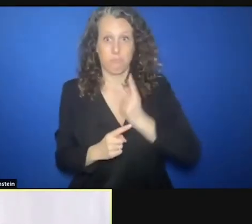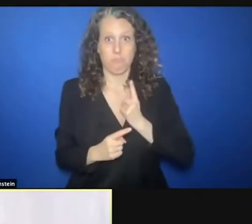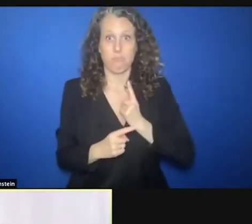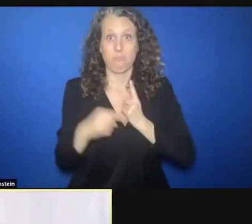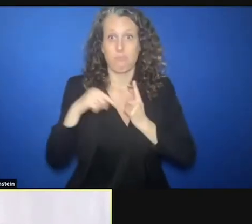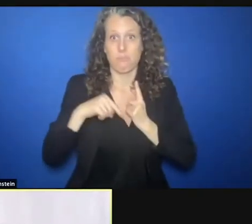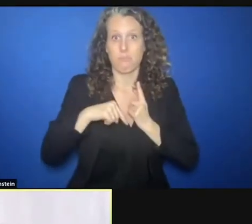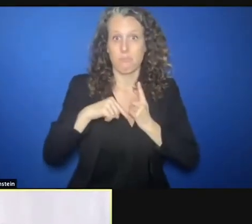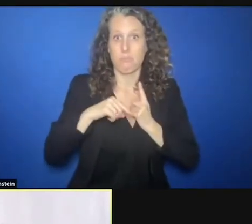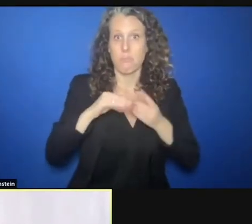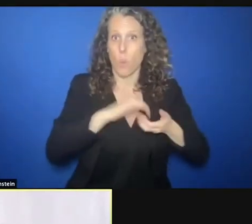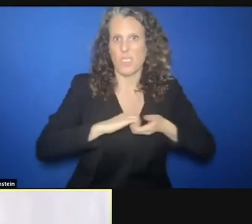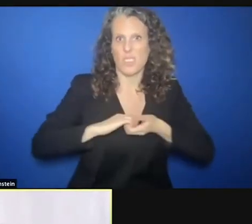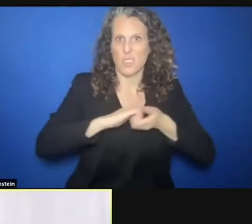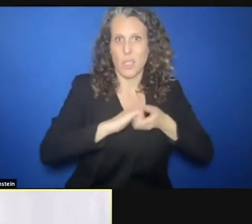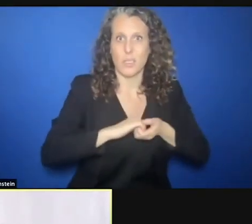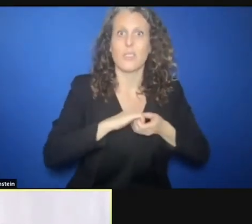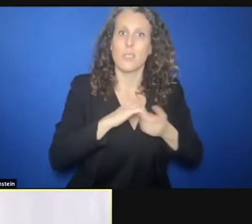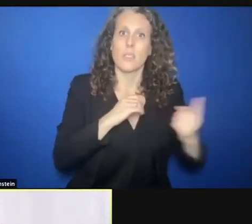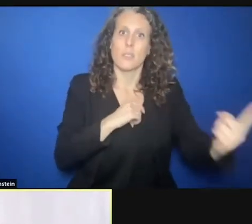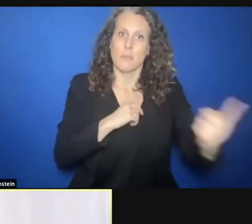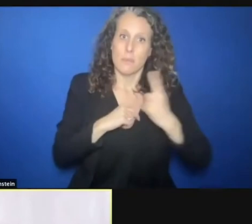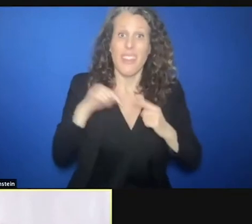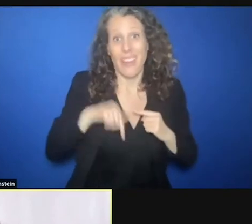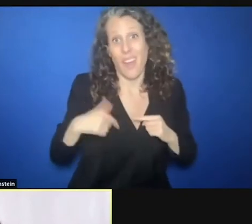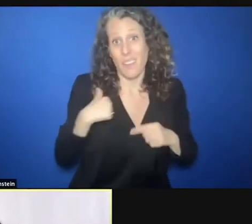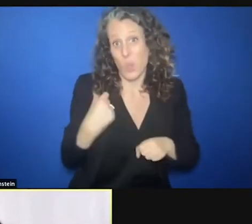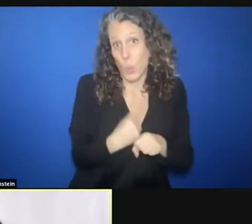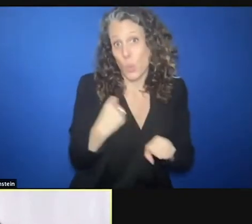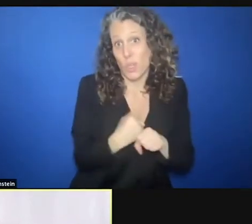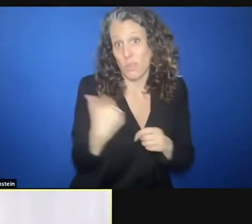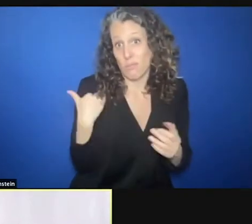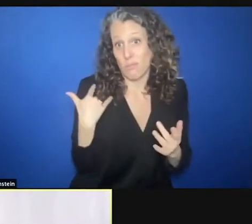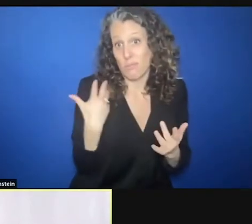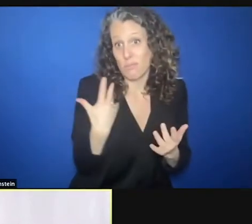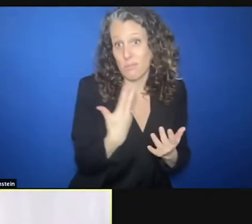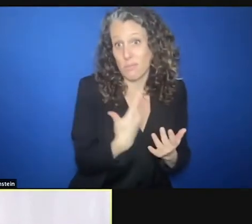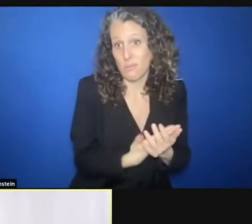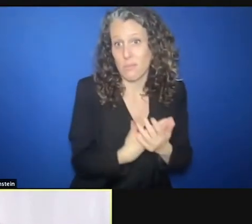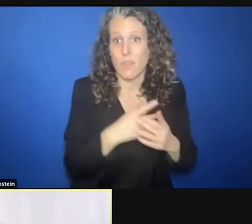and this is the work we have been doing. But it has been very difficult during the pandemic.